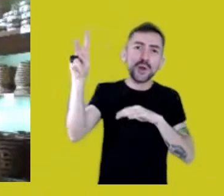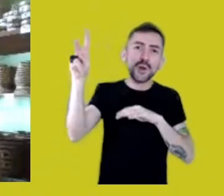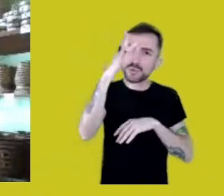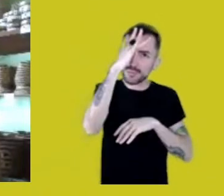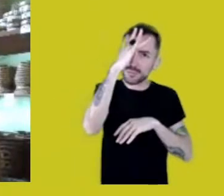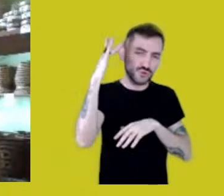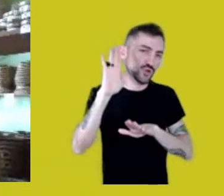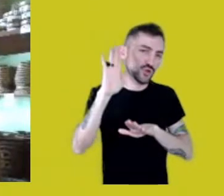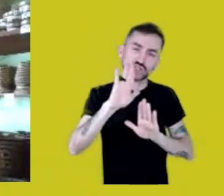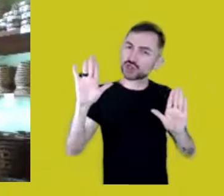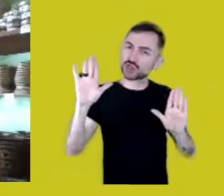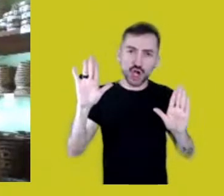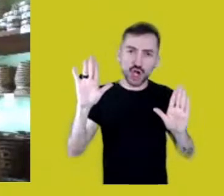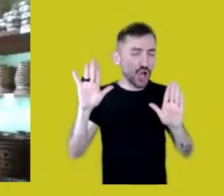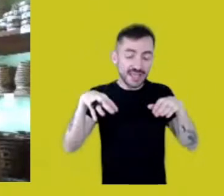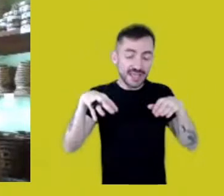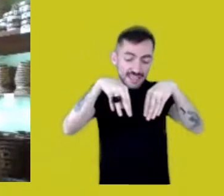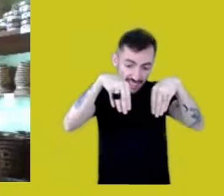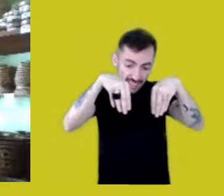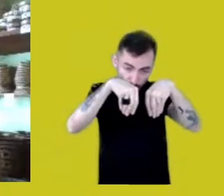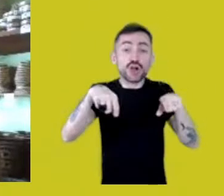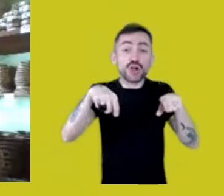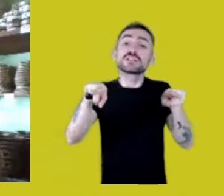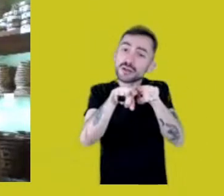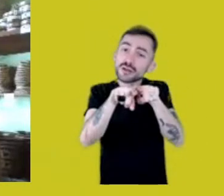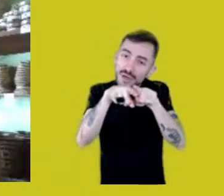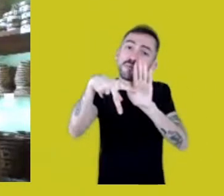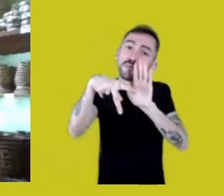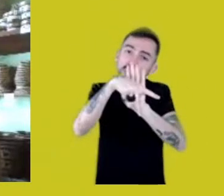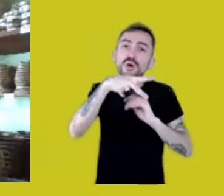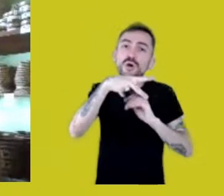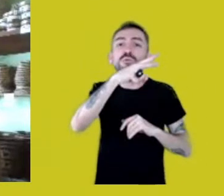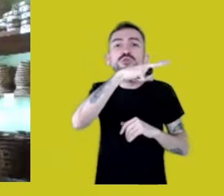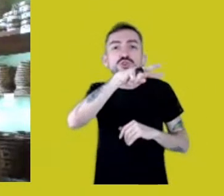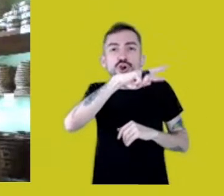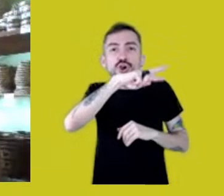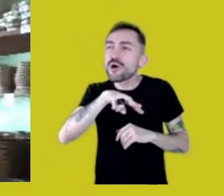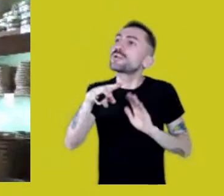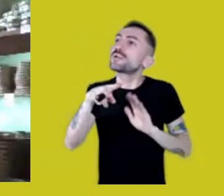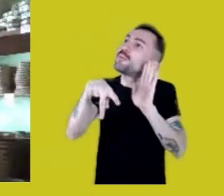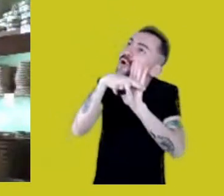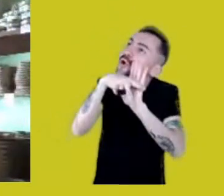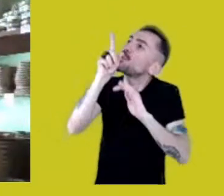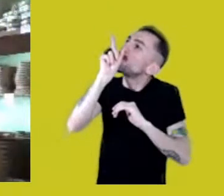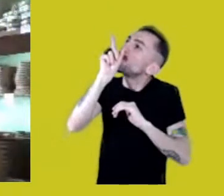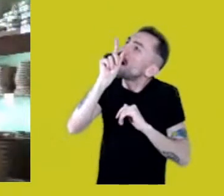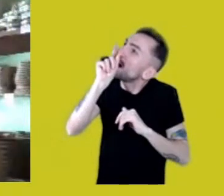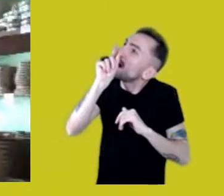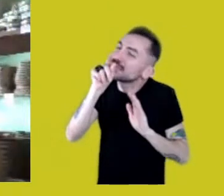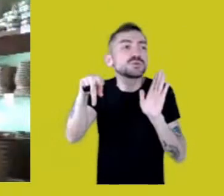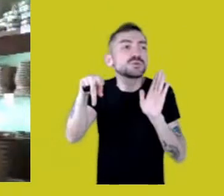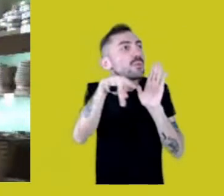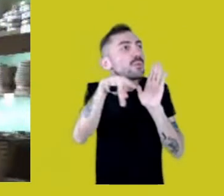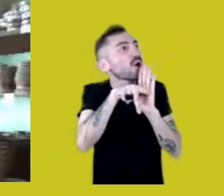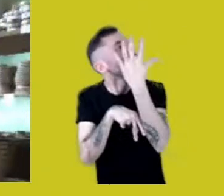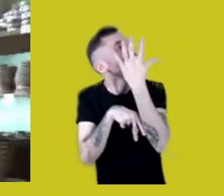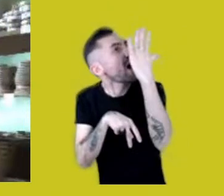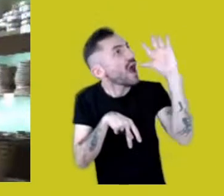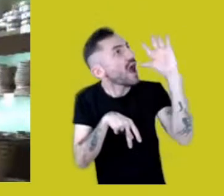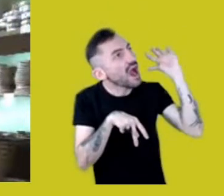It belongs to the snakes, the birds, the trees, the waters,